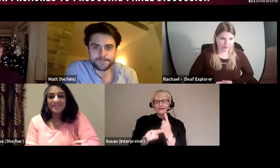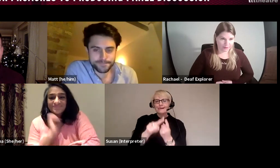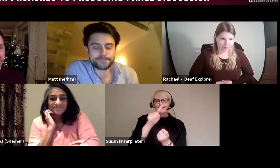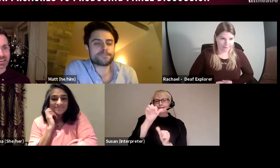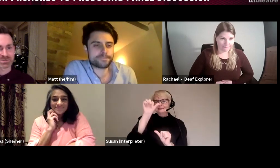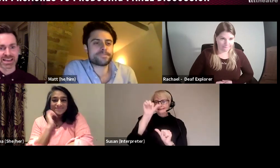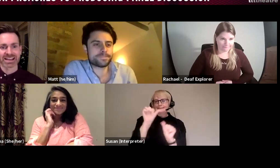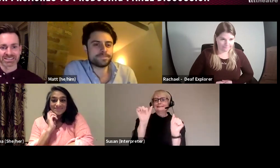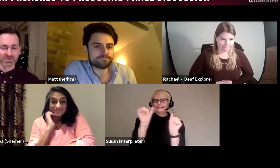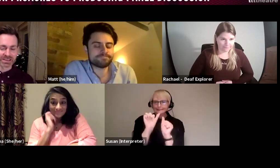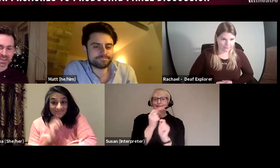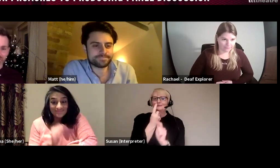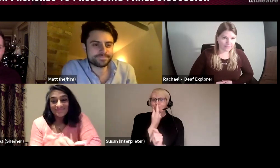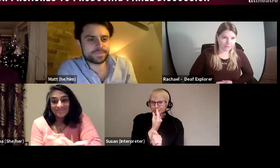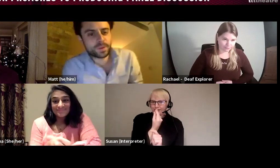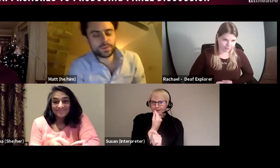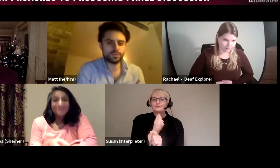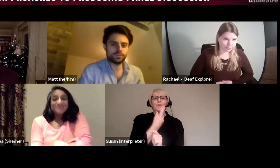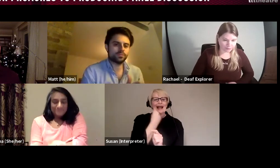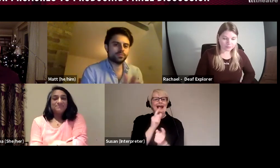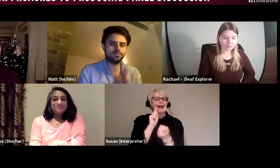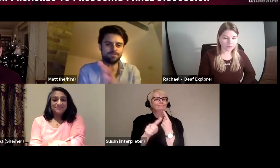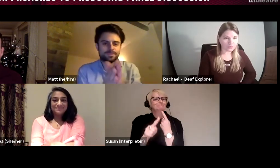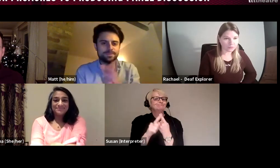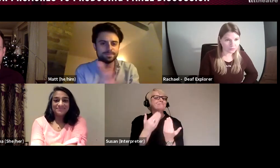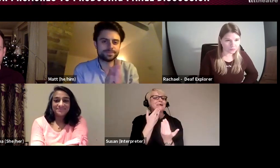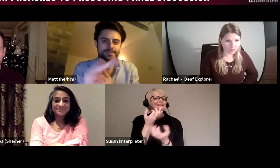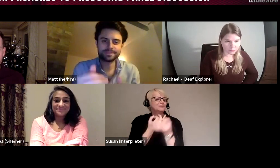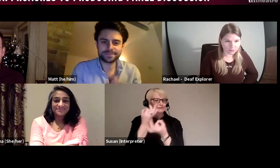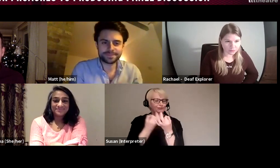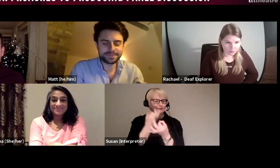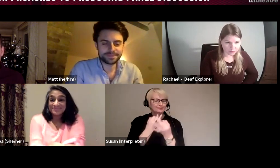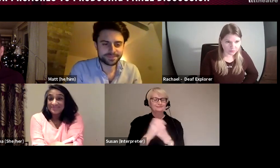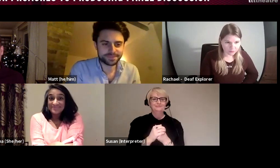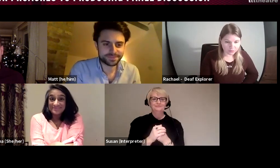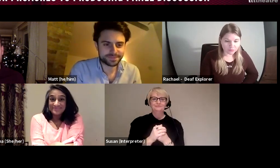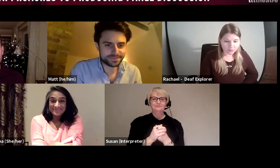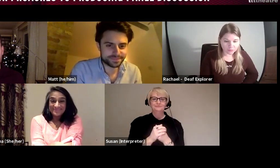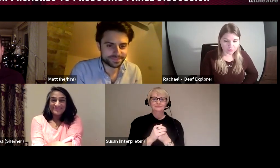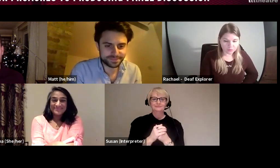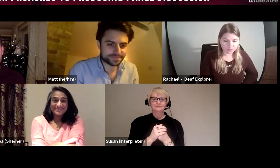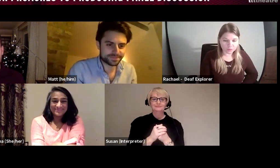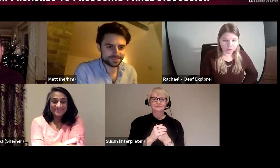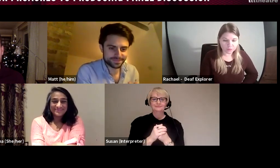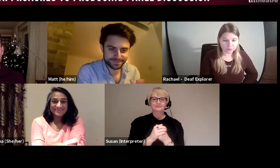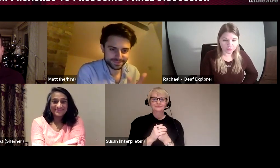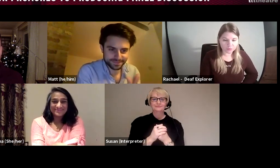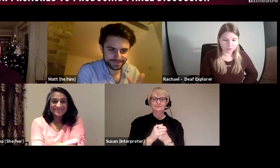as quickly as we can so we can get through as many questions as we can. And we're hoping to do a blog